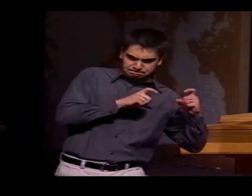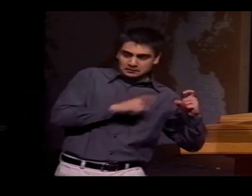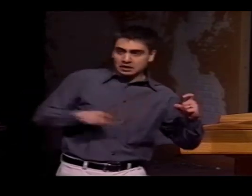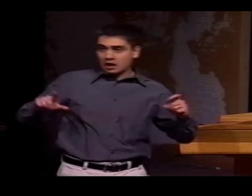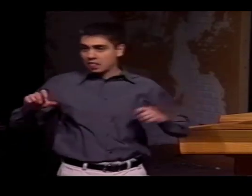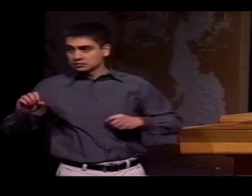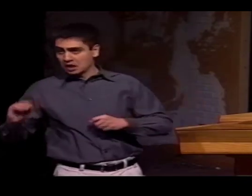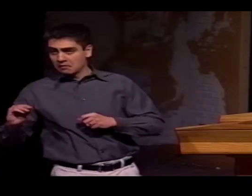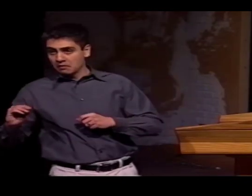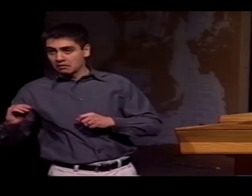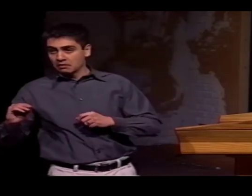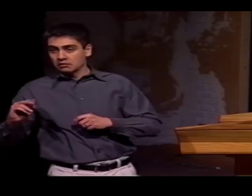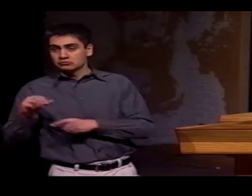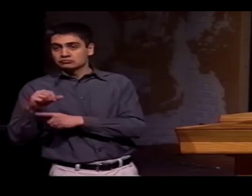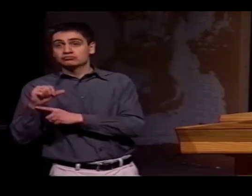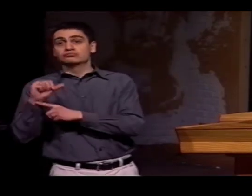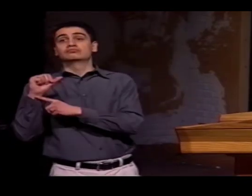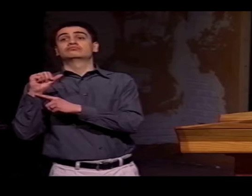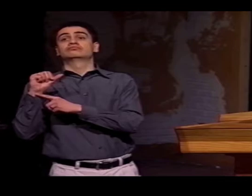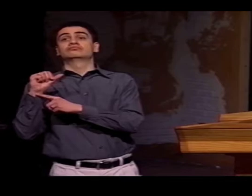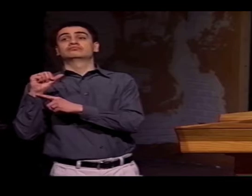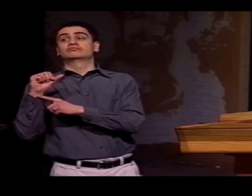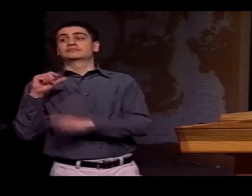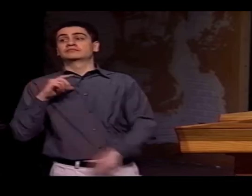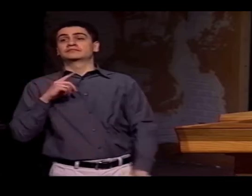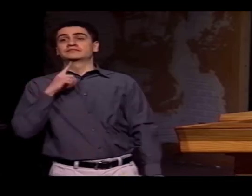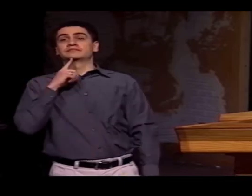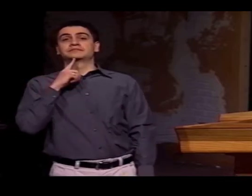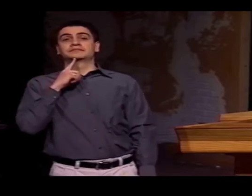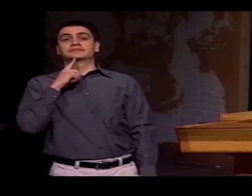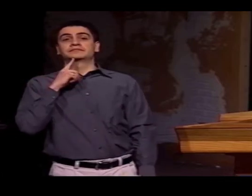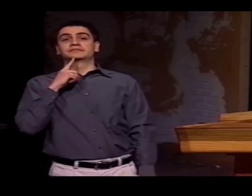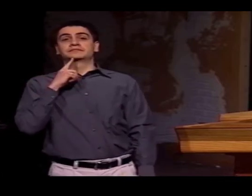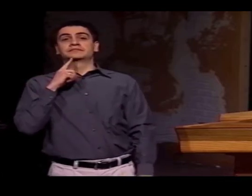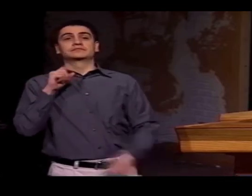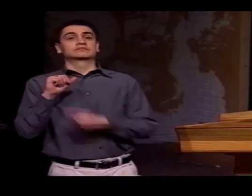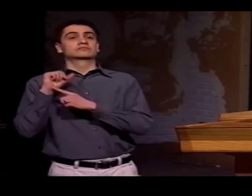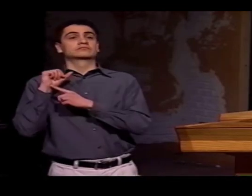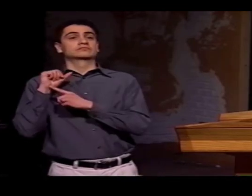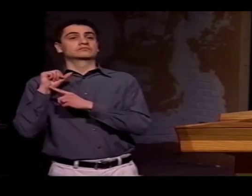WOULD BE DIFFERENT THAN YOU WOULD EXPECT IN ASL. IN ASL, YOU HAVE FURROWED BROWS THAT GO DOWN.